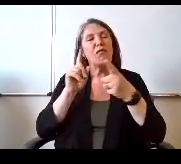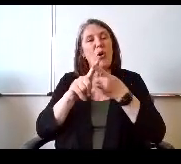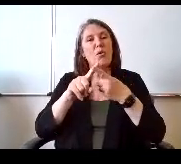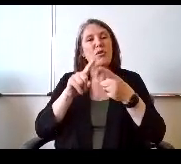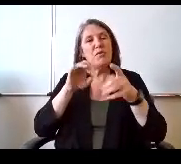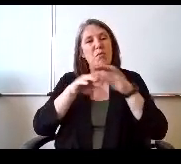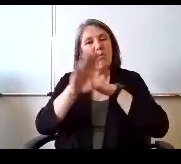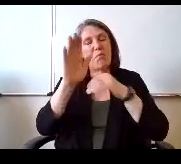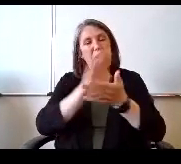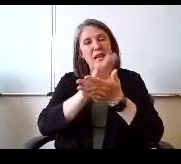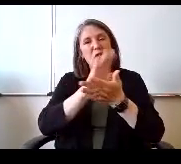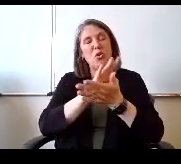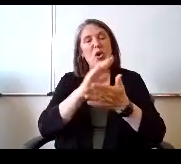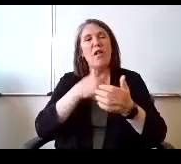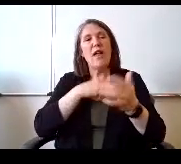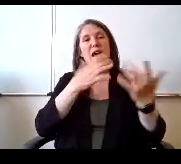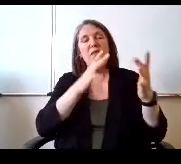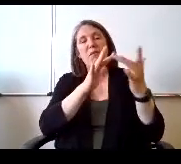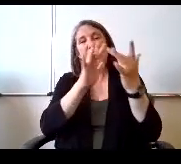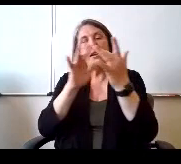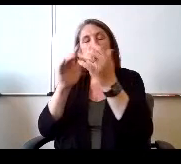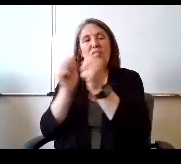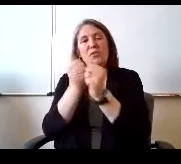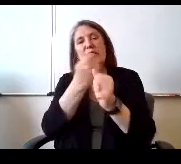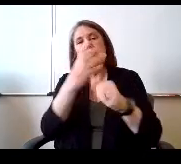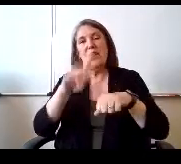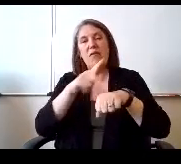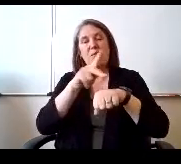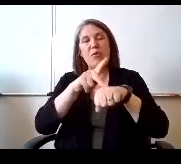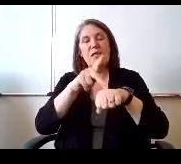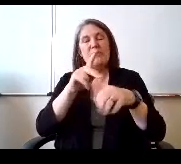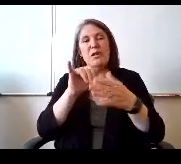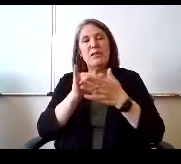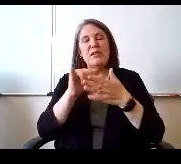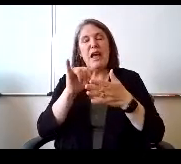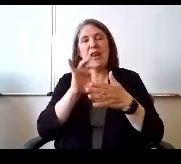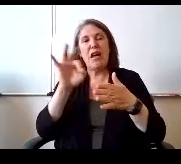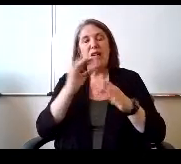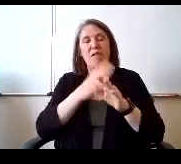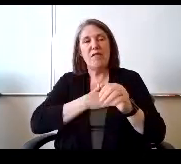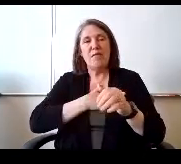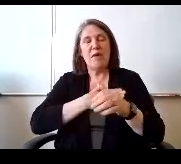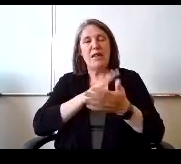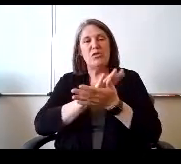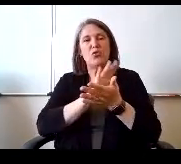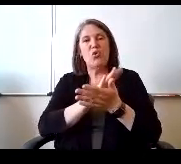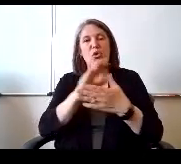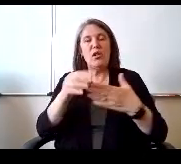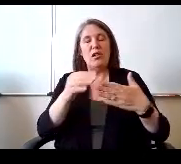the schools and I've been in touch with several of my principles that I've of my school liaison and I look